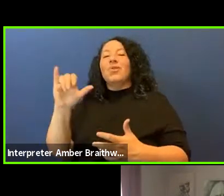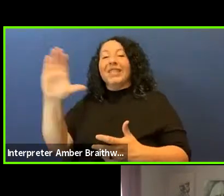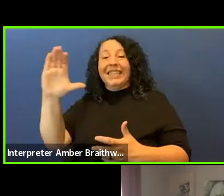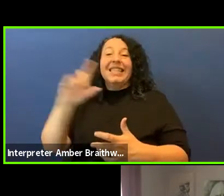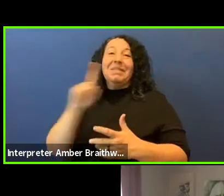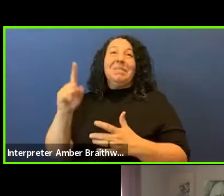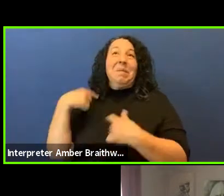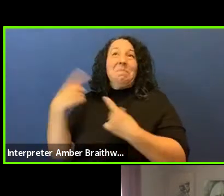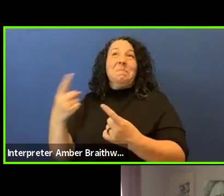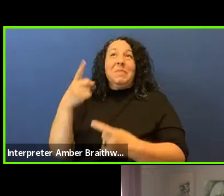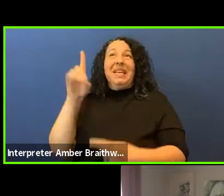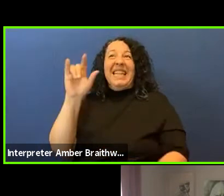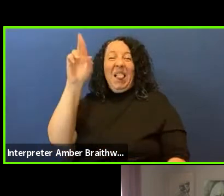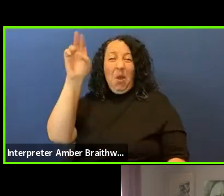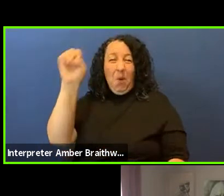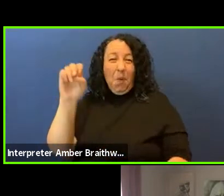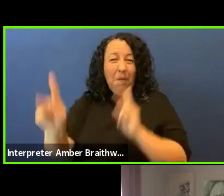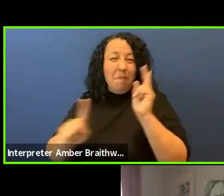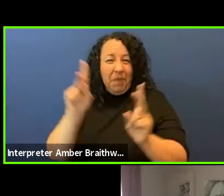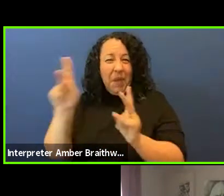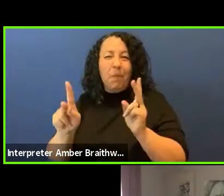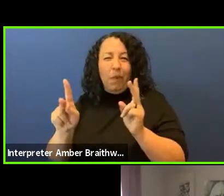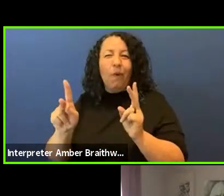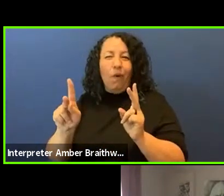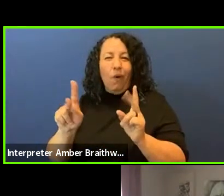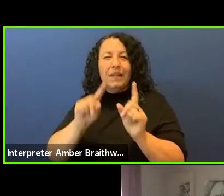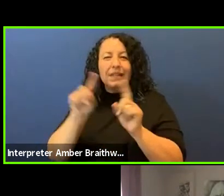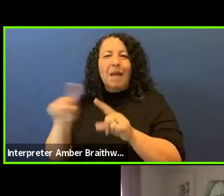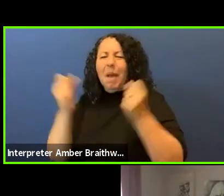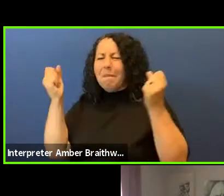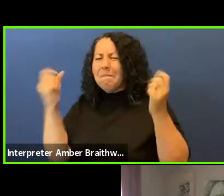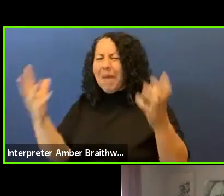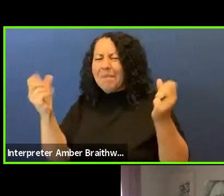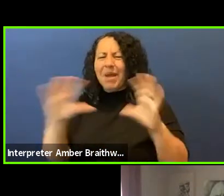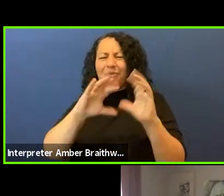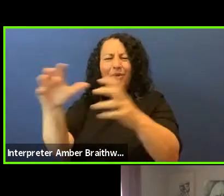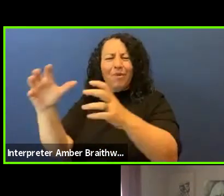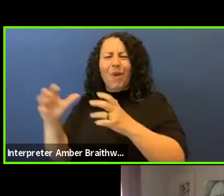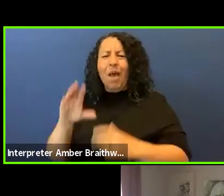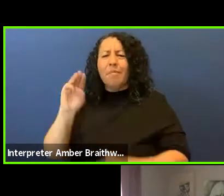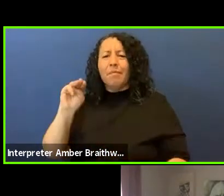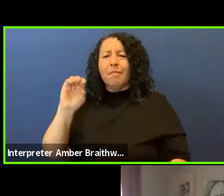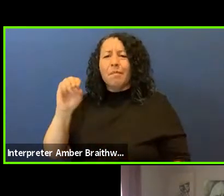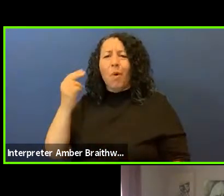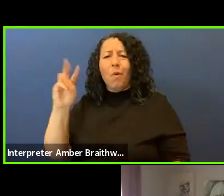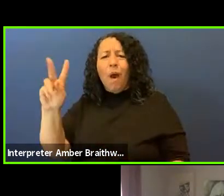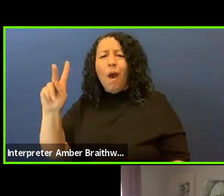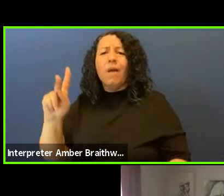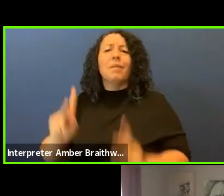of course there's many many tribes represented there and Mohawk people and different Six Nations Haudenosaunee people